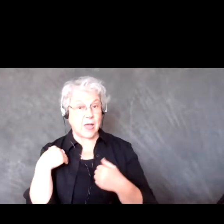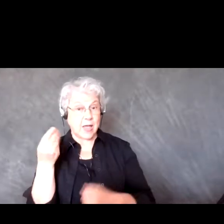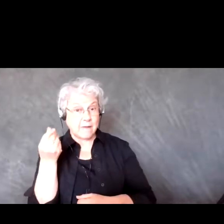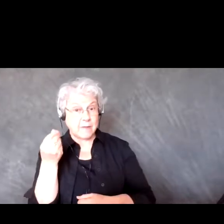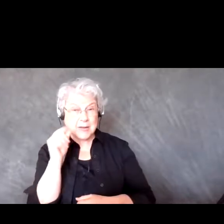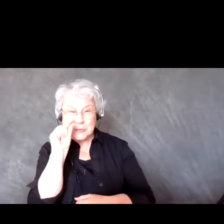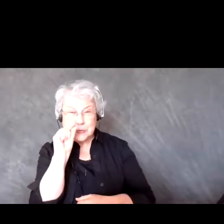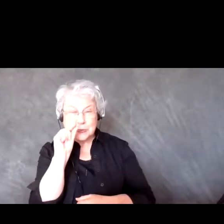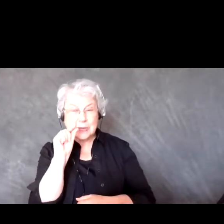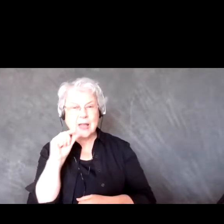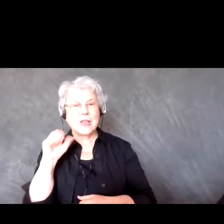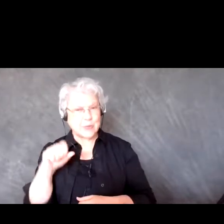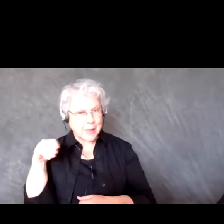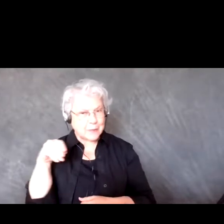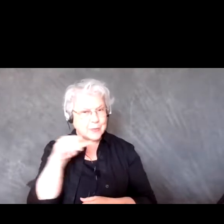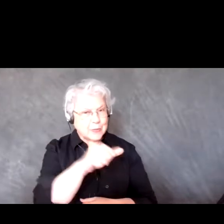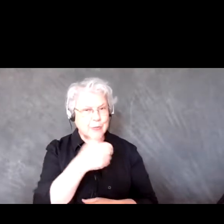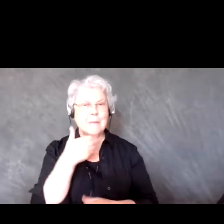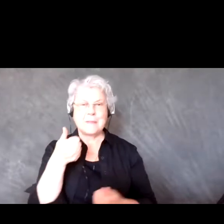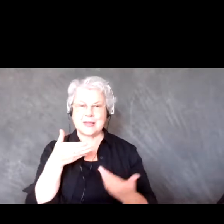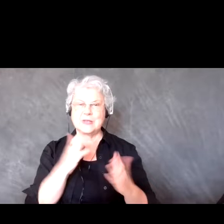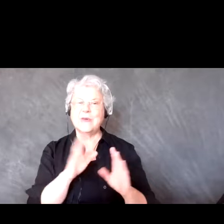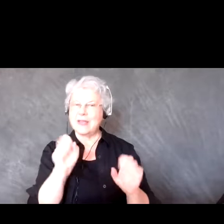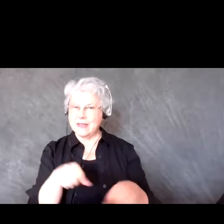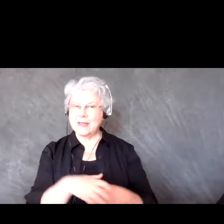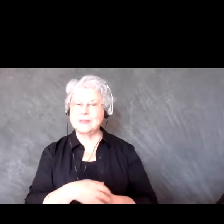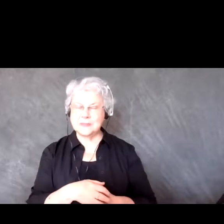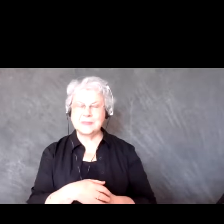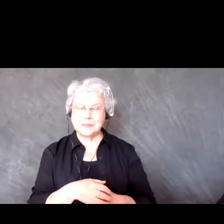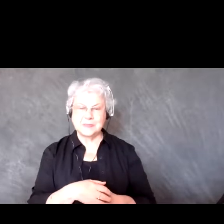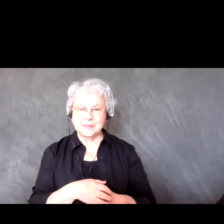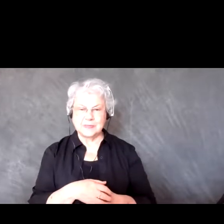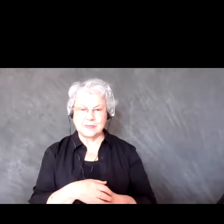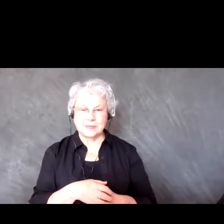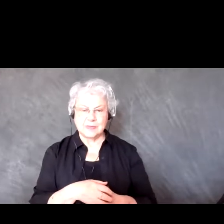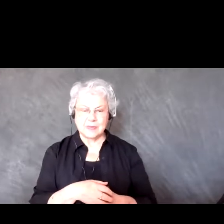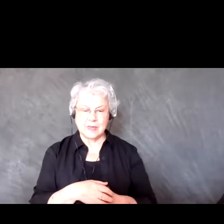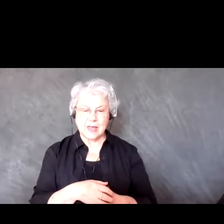that is one of the best ways to do it. I am working with a community that actually,